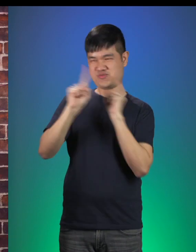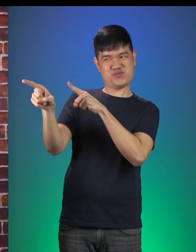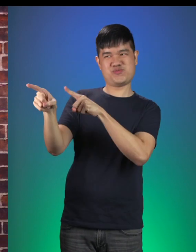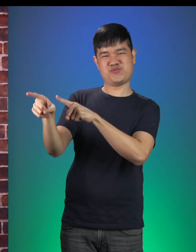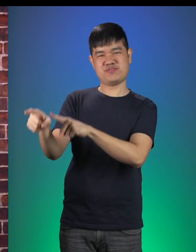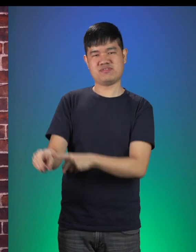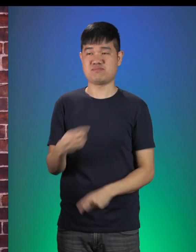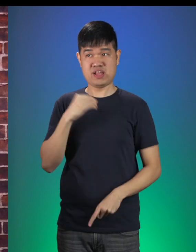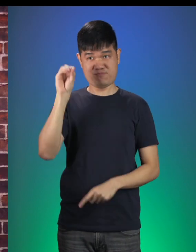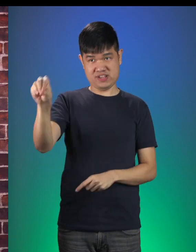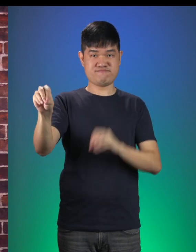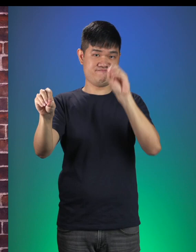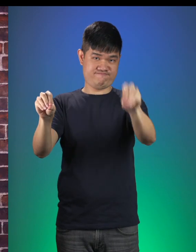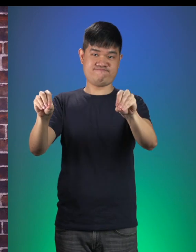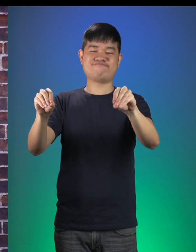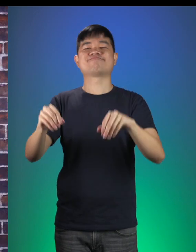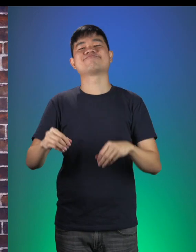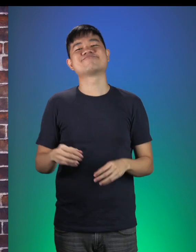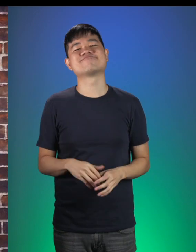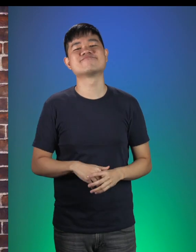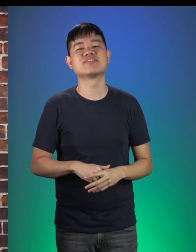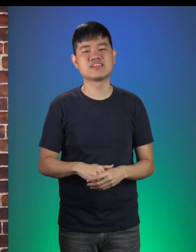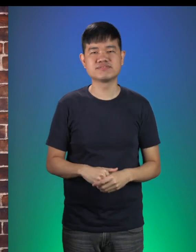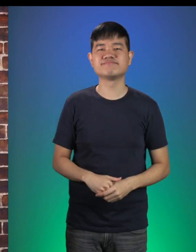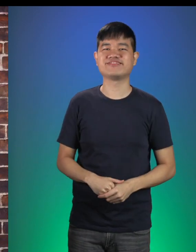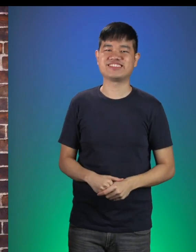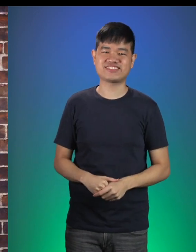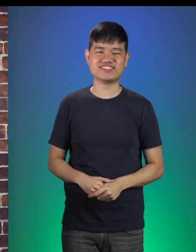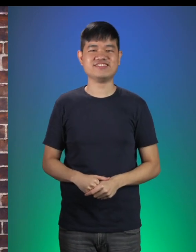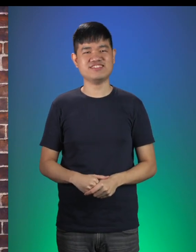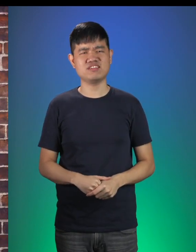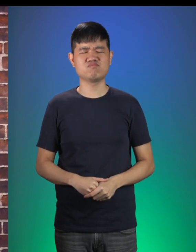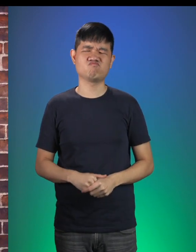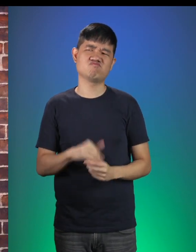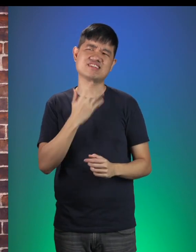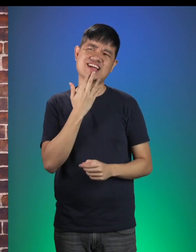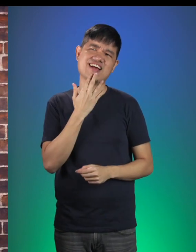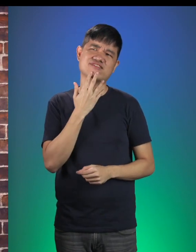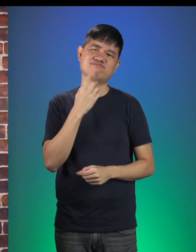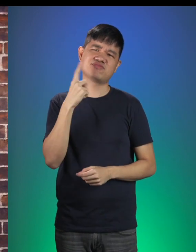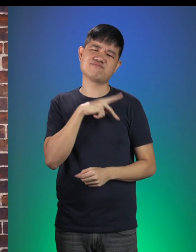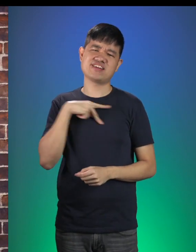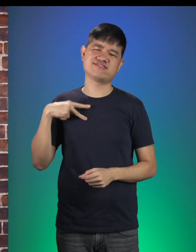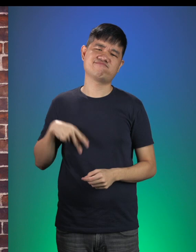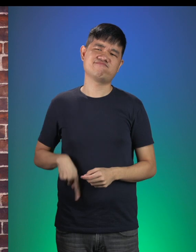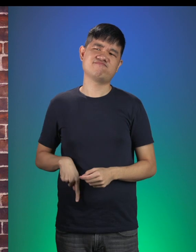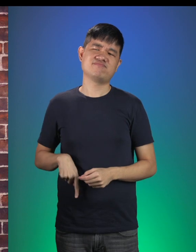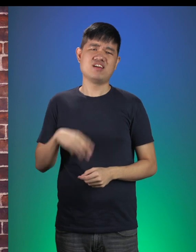I’m going to put you here, and here. Which colour shall we pick for The Princess? Mmm... Orange?